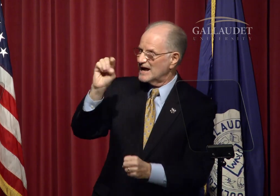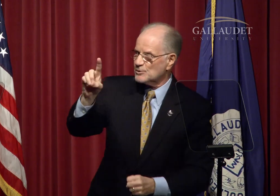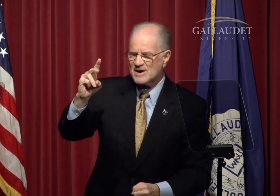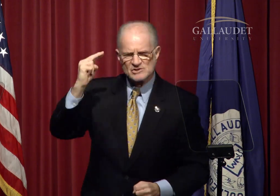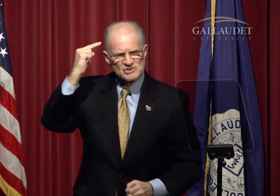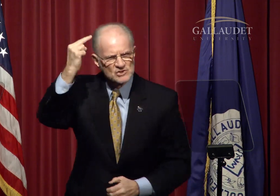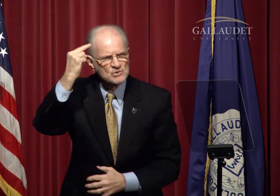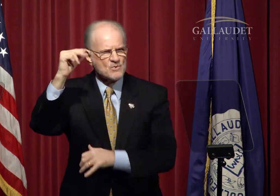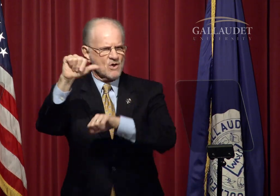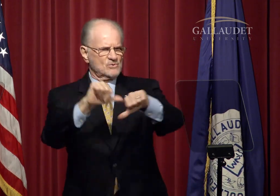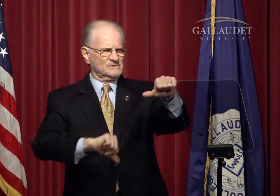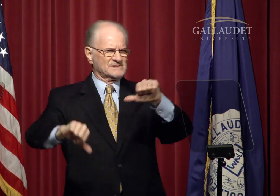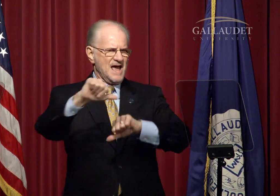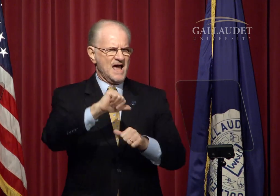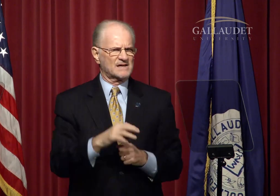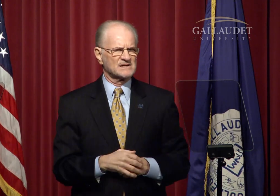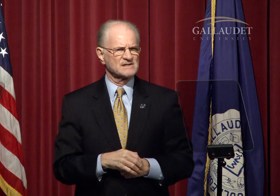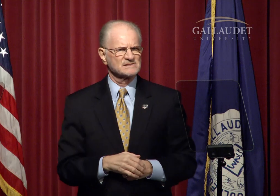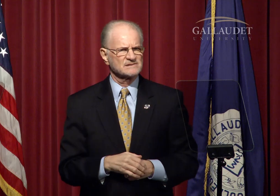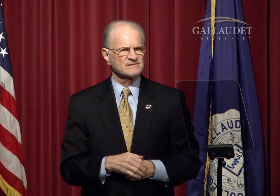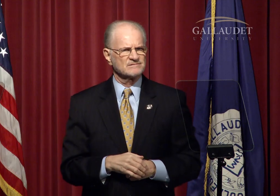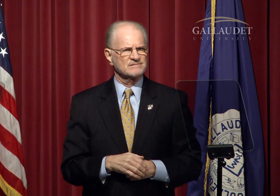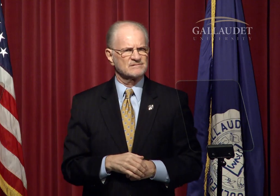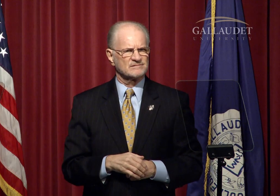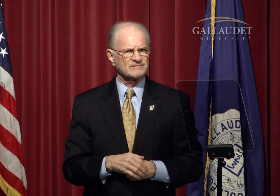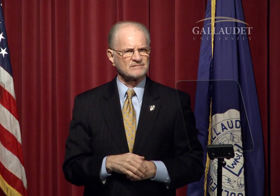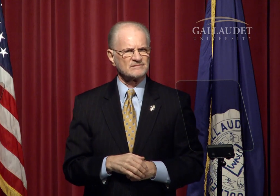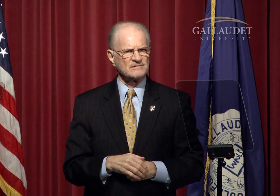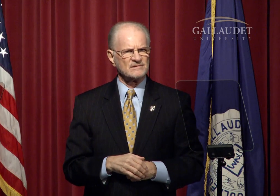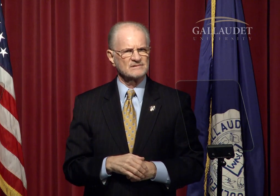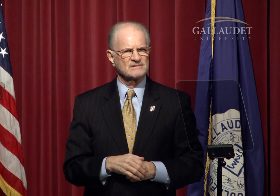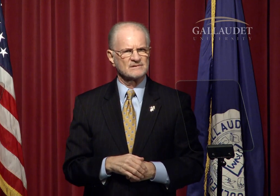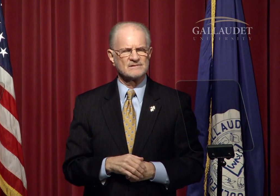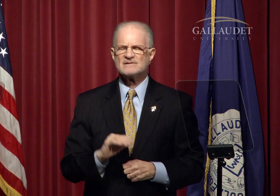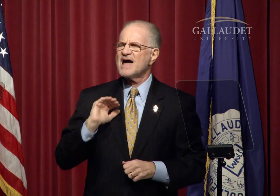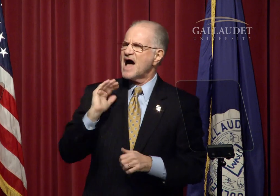as well as a Ph.D. in Educational Neuroscience.